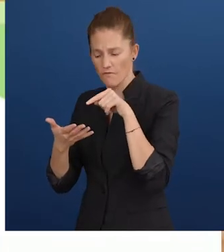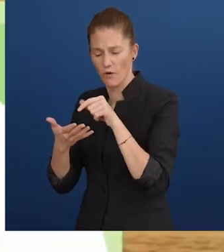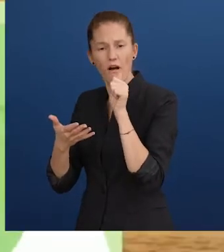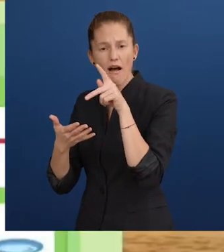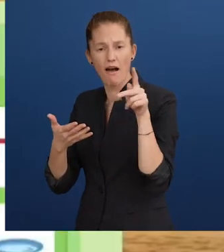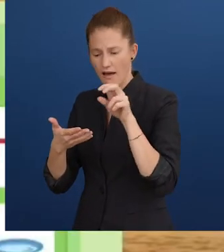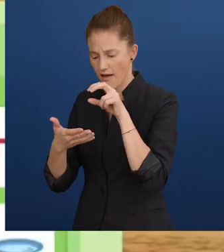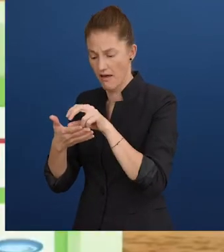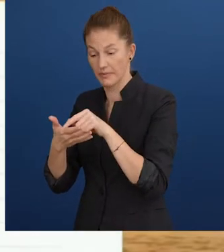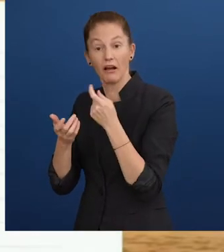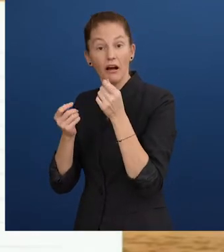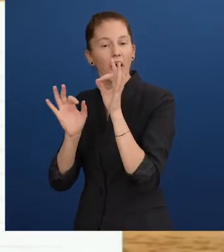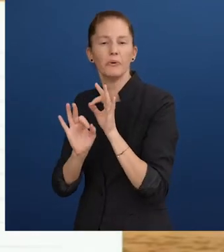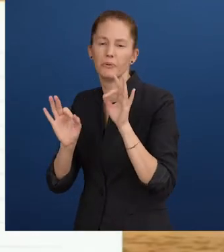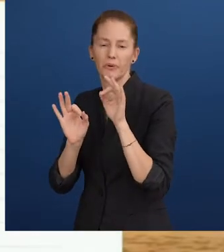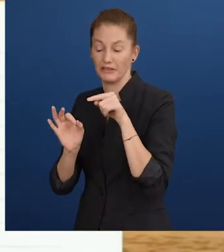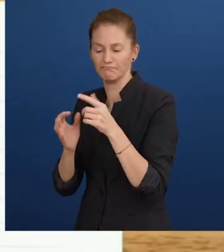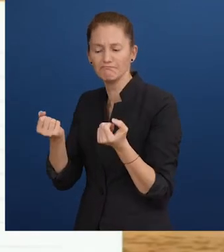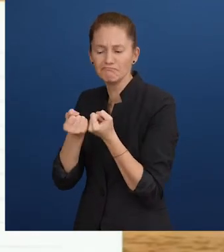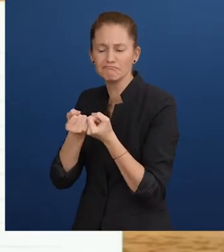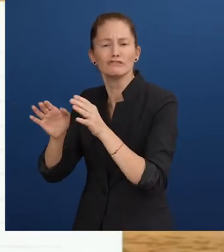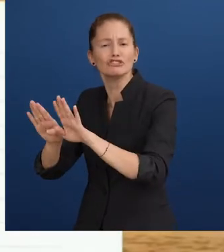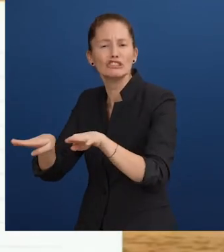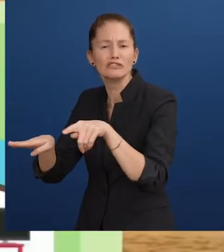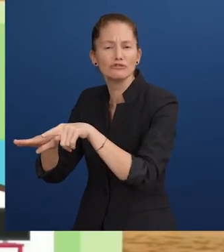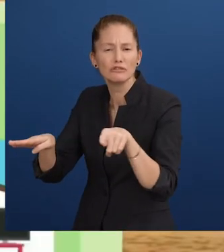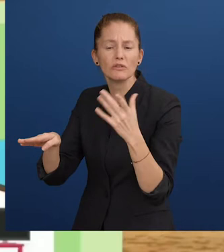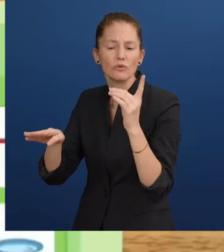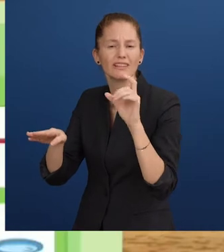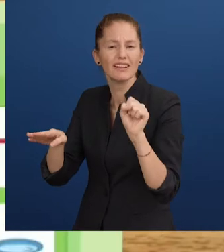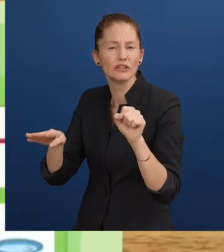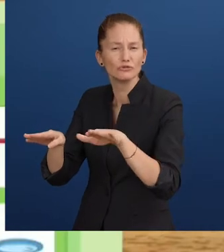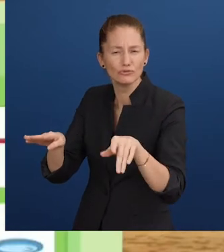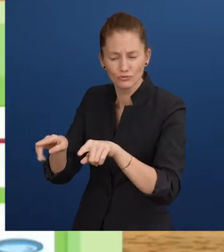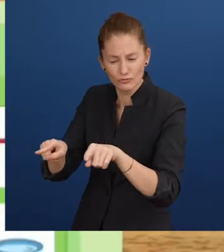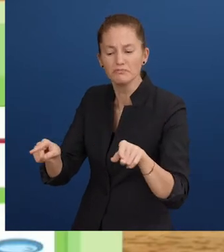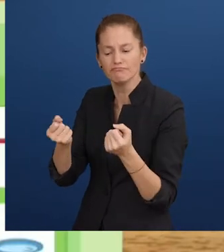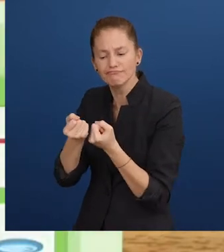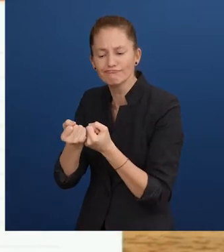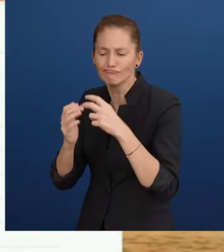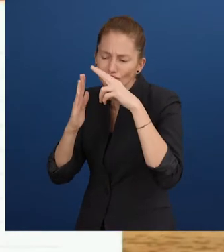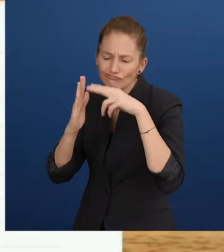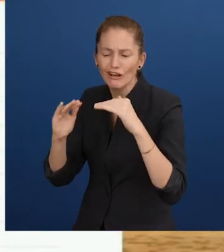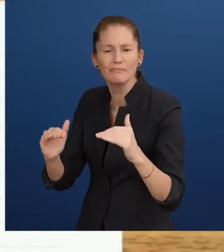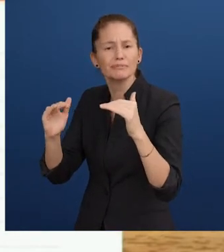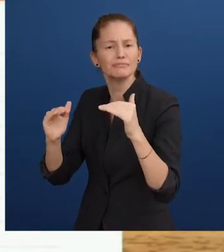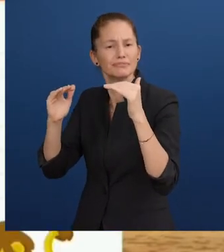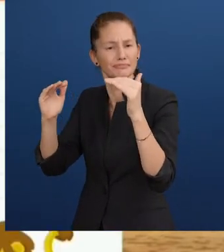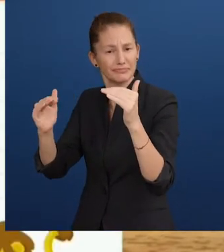La Mesita is a free app that supports the reading development of children, espcially those with Down Syndrome. Users can select